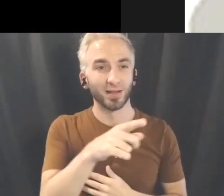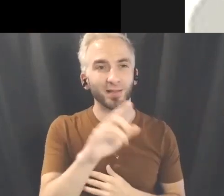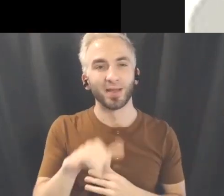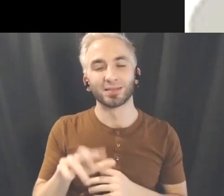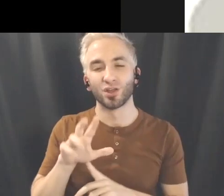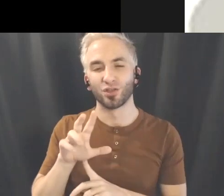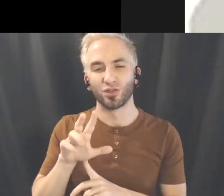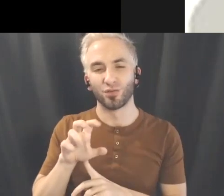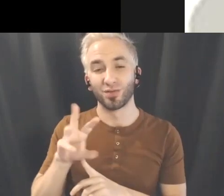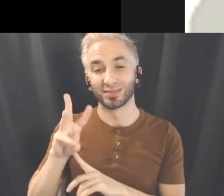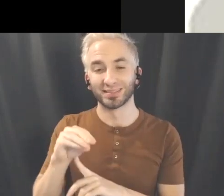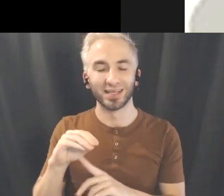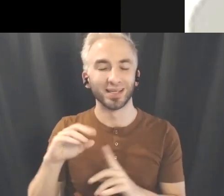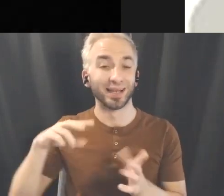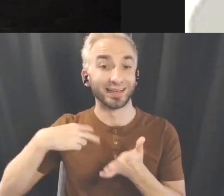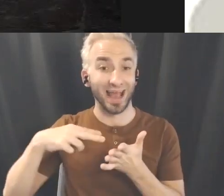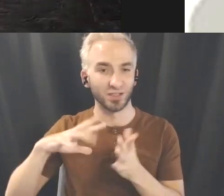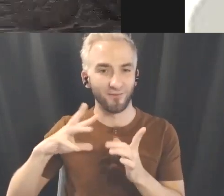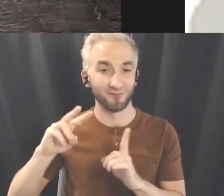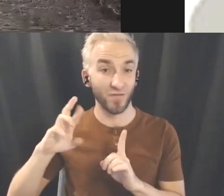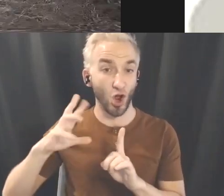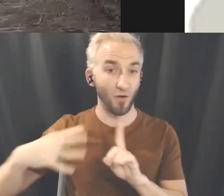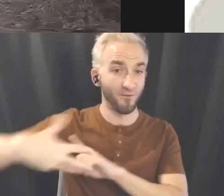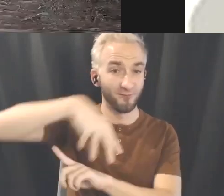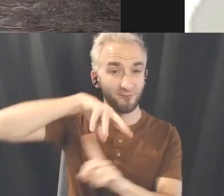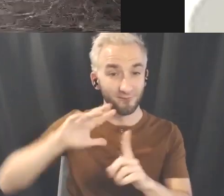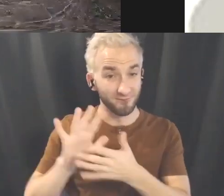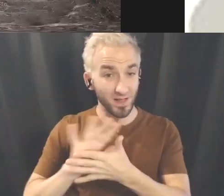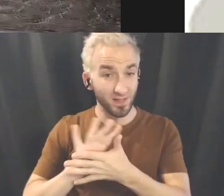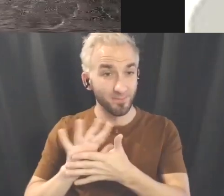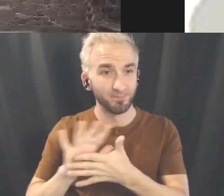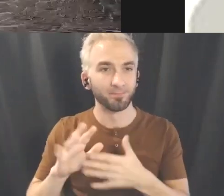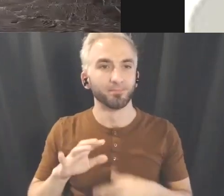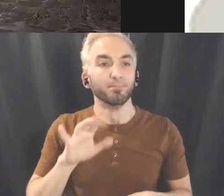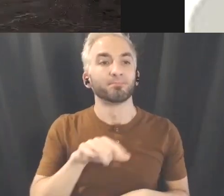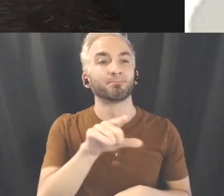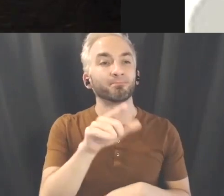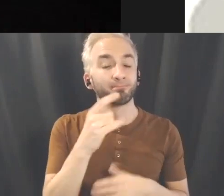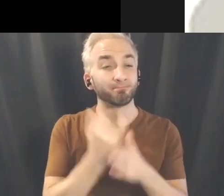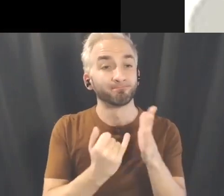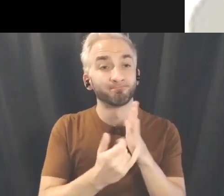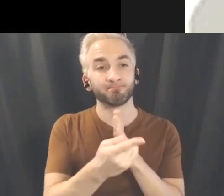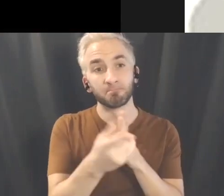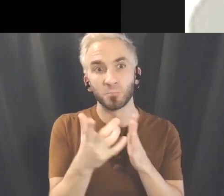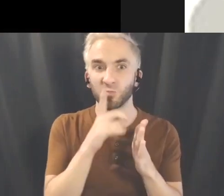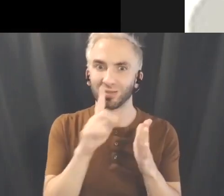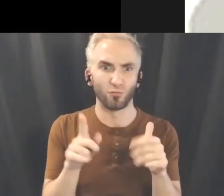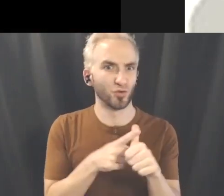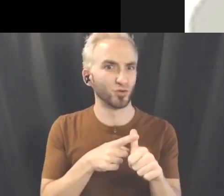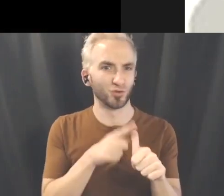It was done in a collaboration with Emmalena Fredriksson. For this piece it was kind of the first of its time we did it in 2017.